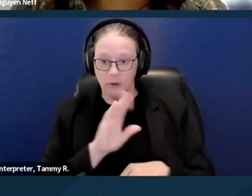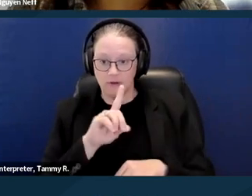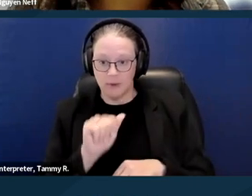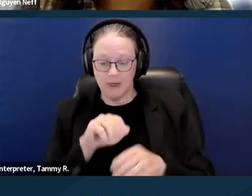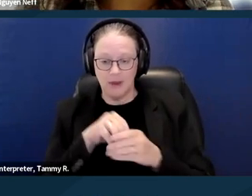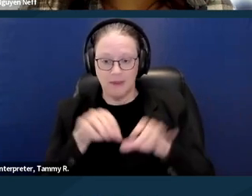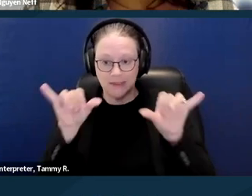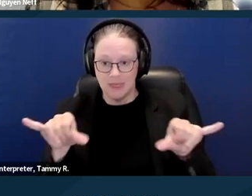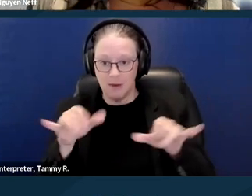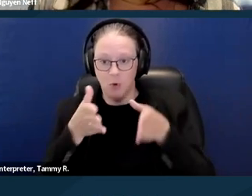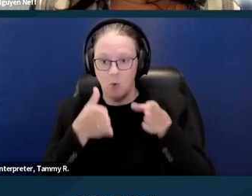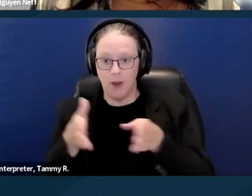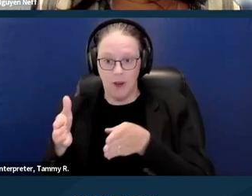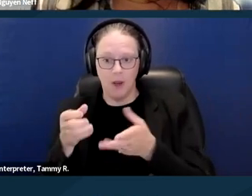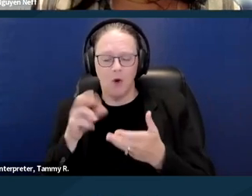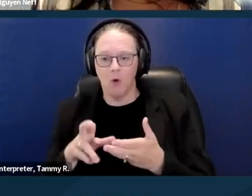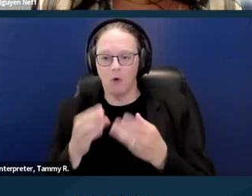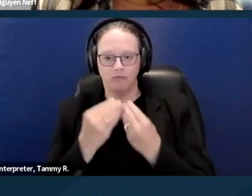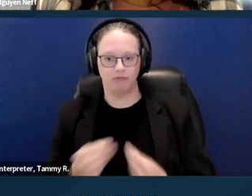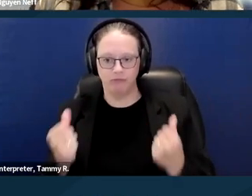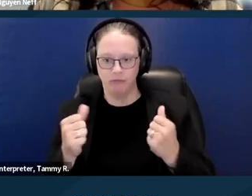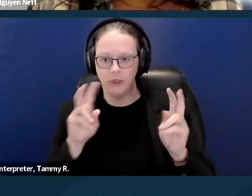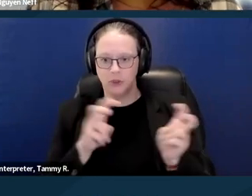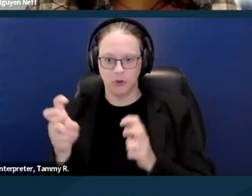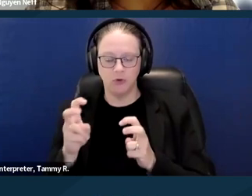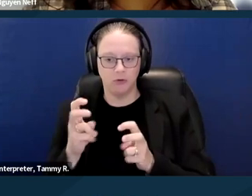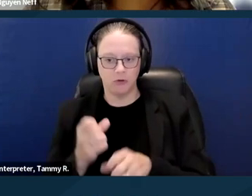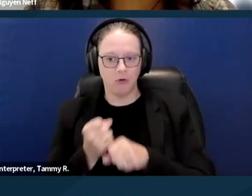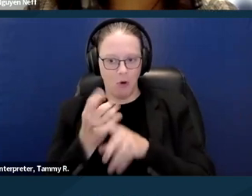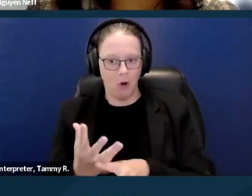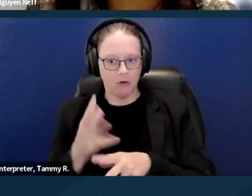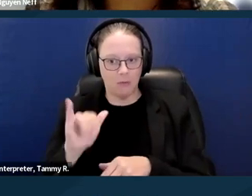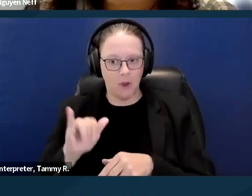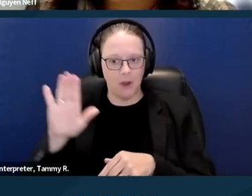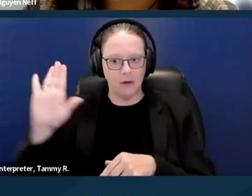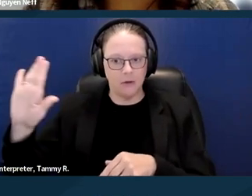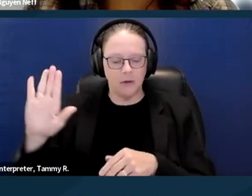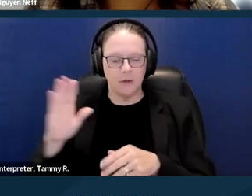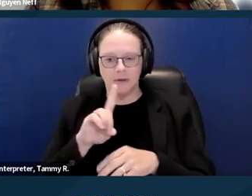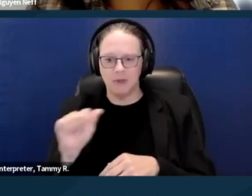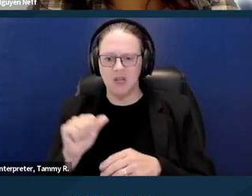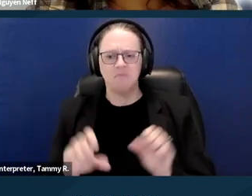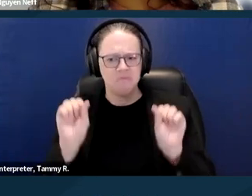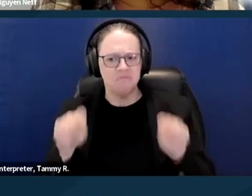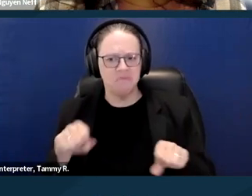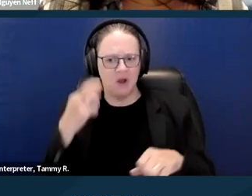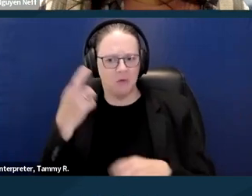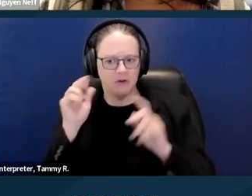or alleviates issues related to your disability, that could be a reasonable response to an accommodation request.